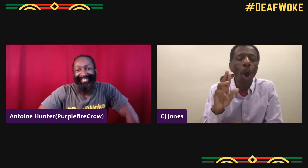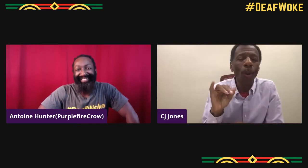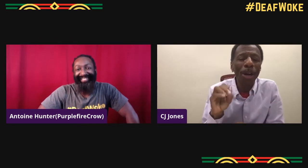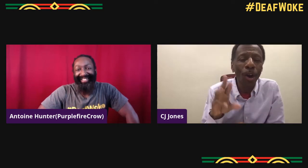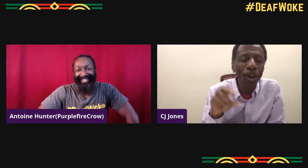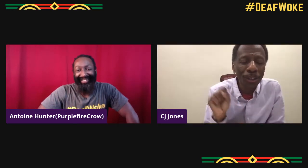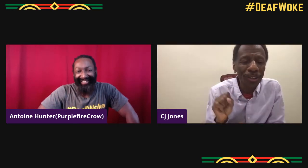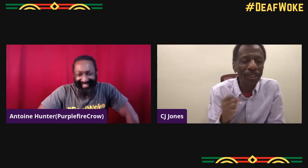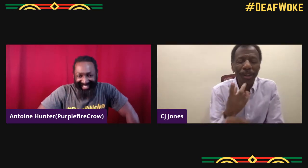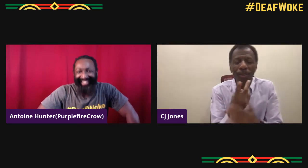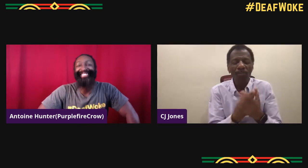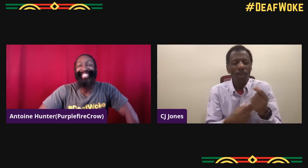However,